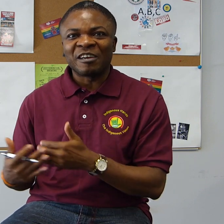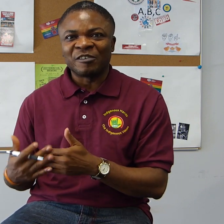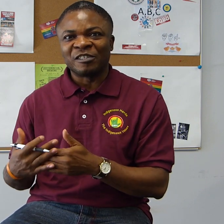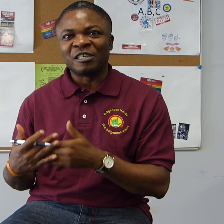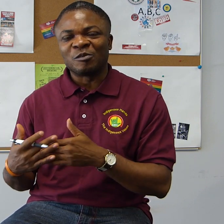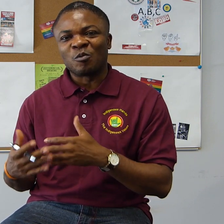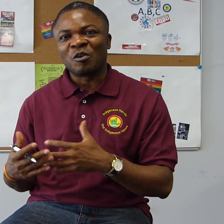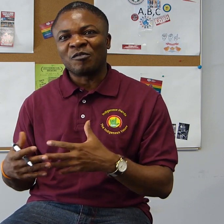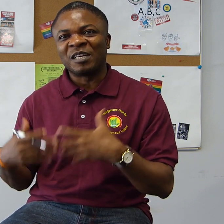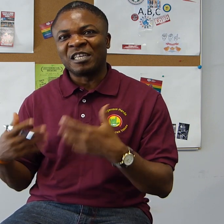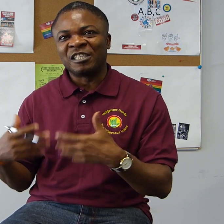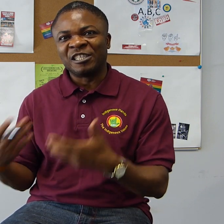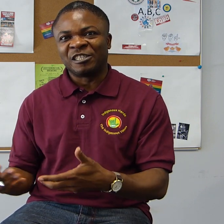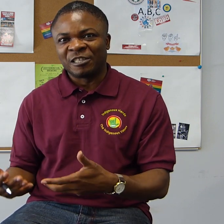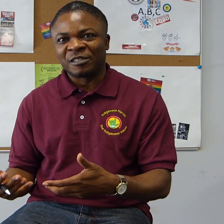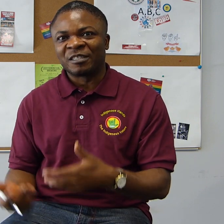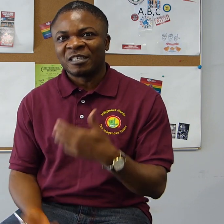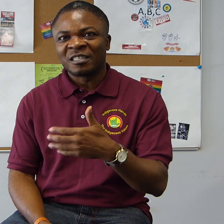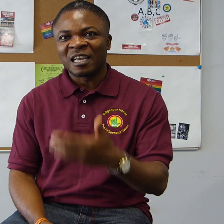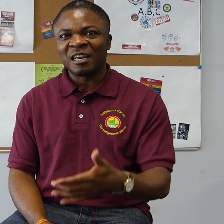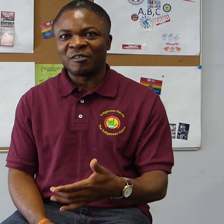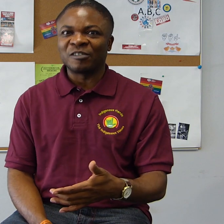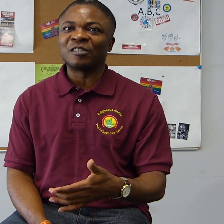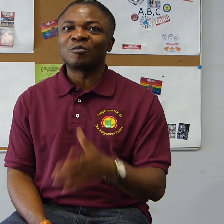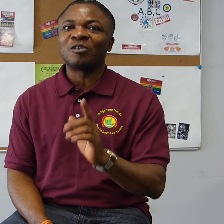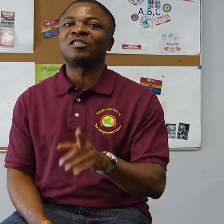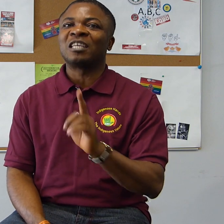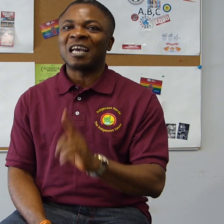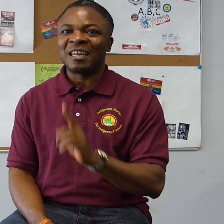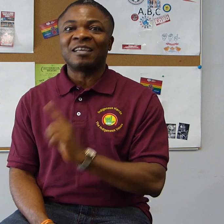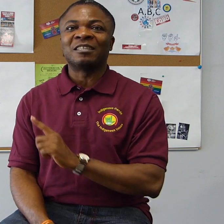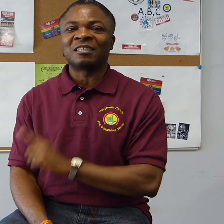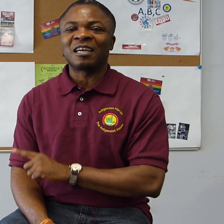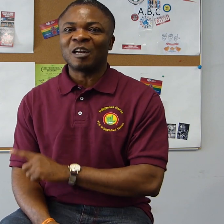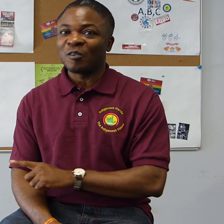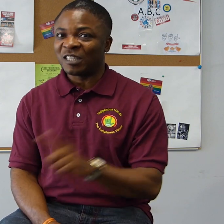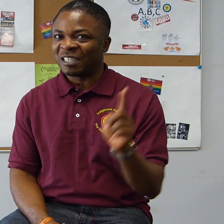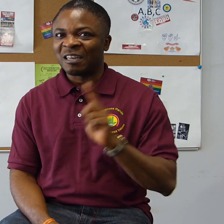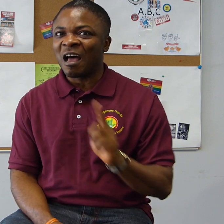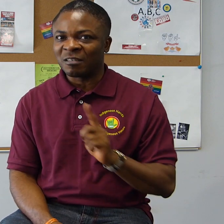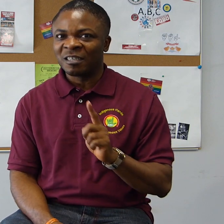Language is one of the indigenous signed languages which Ghanaian Signed Language is not.